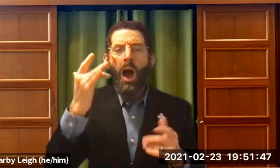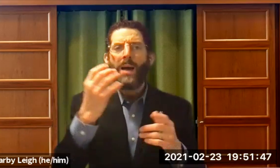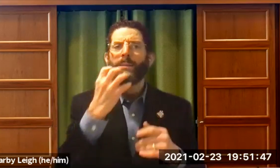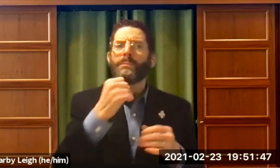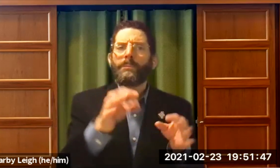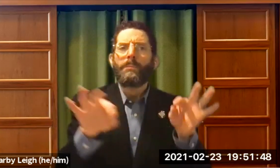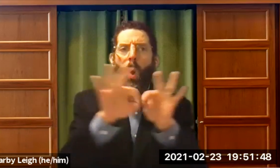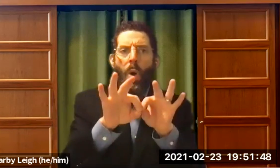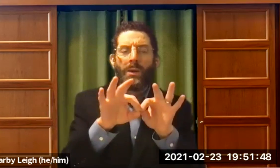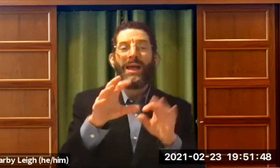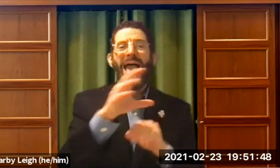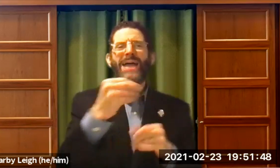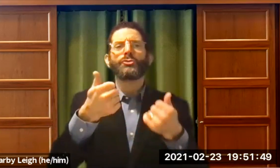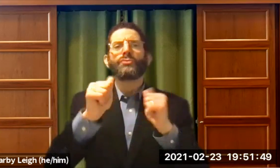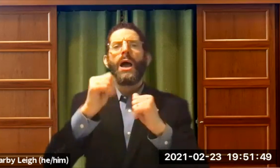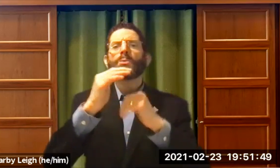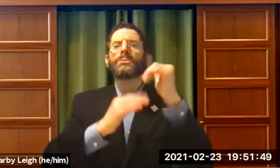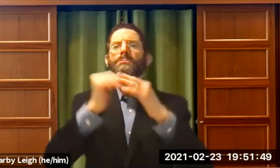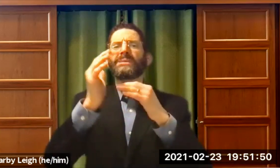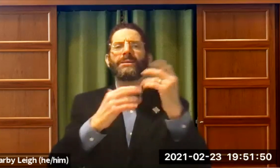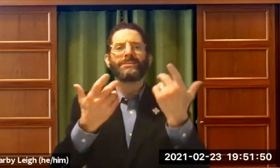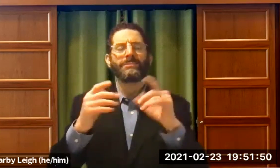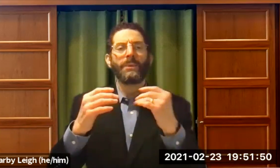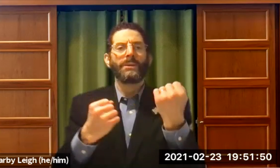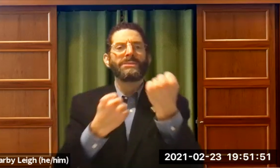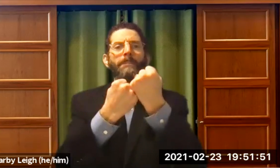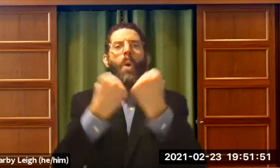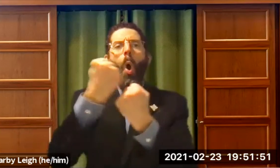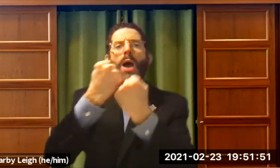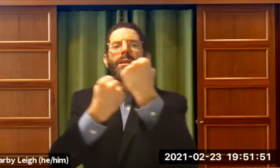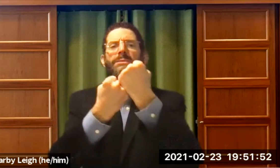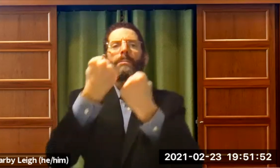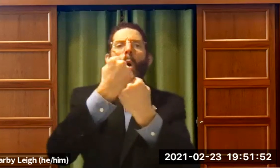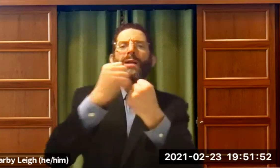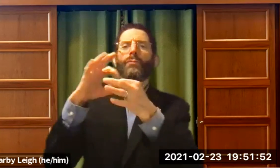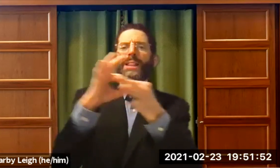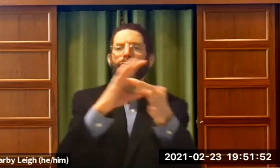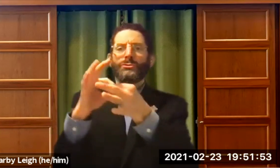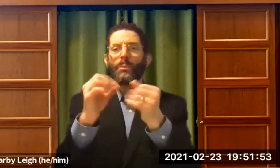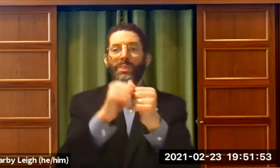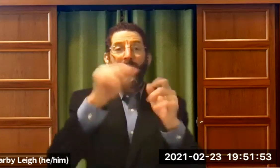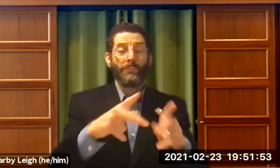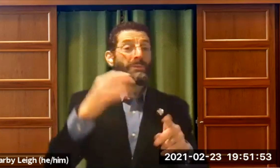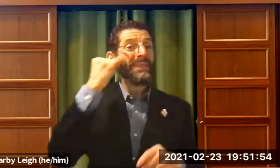interested in the synagogue, what you cherish, what's important, what you feel comfortable with, what kinds of support that, you